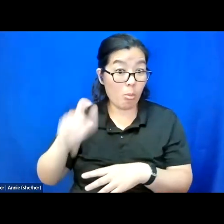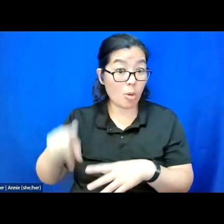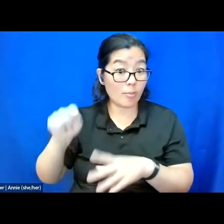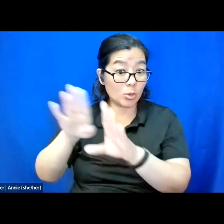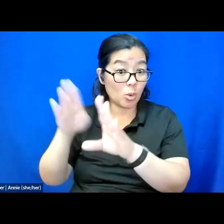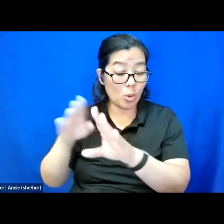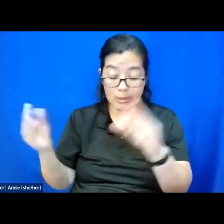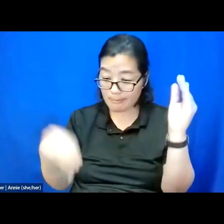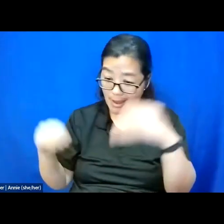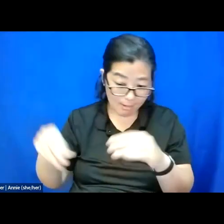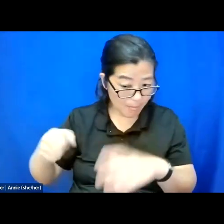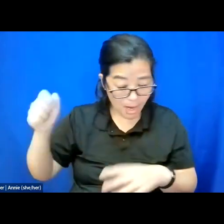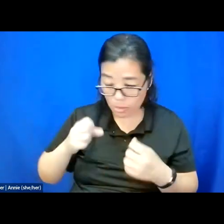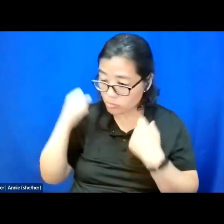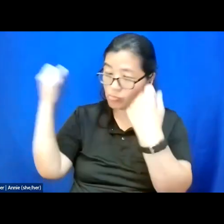to the hospital and some blood was drawn.